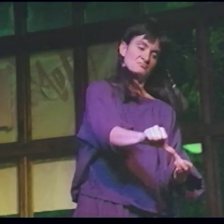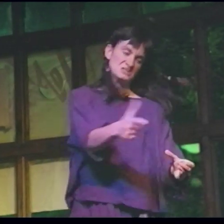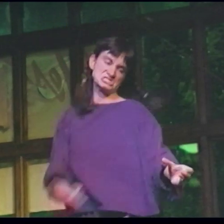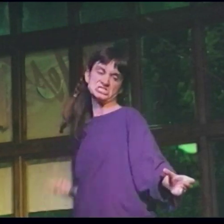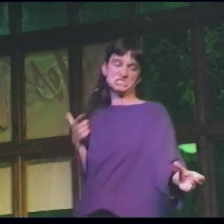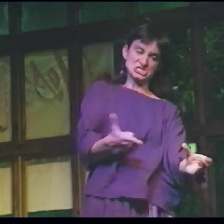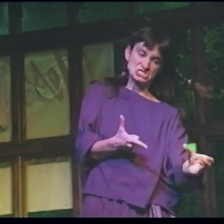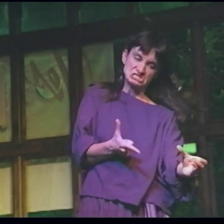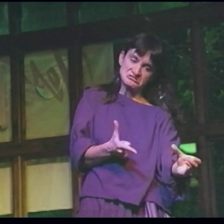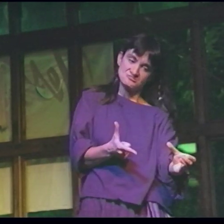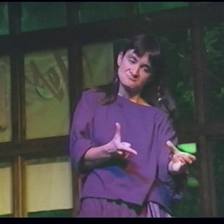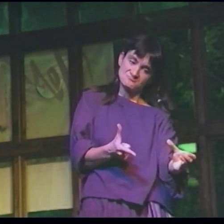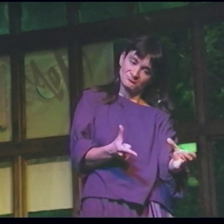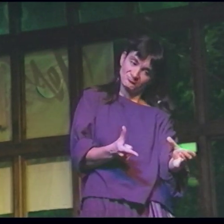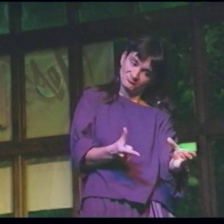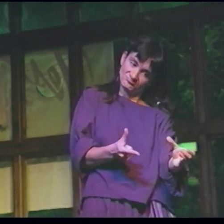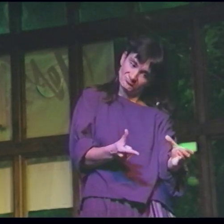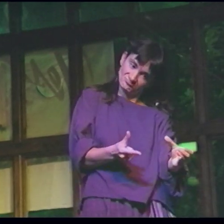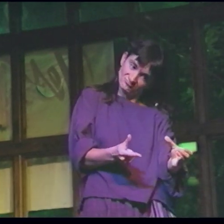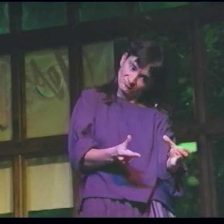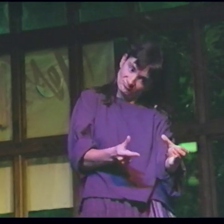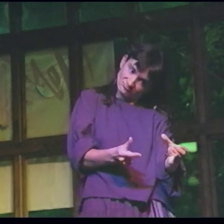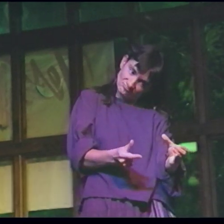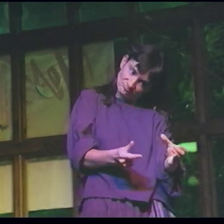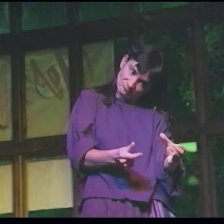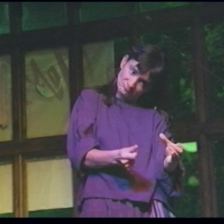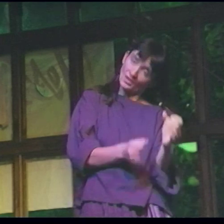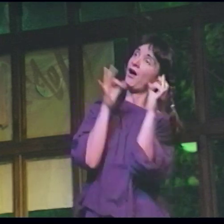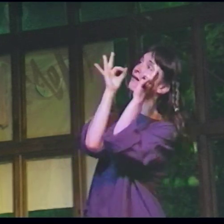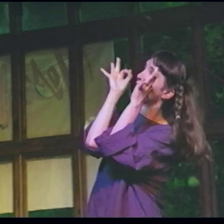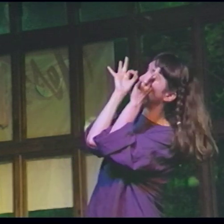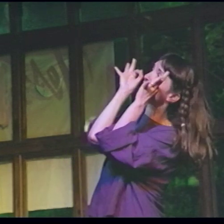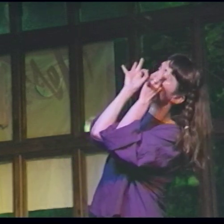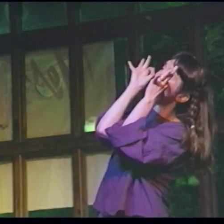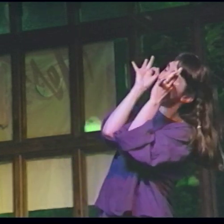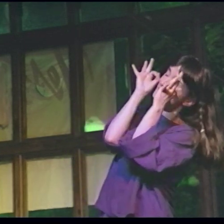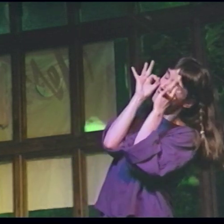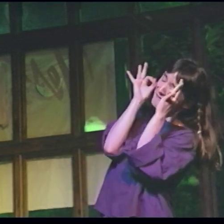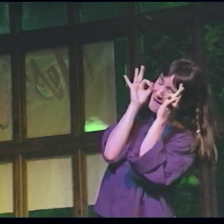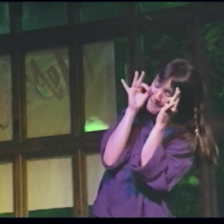A Drug fed liquid feed L Shot up with chlorophenythol F